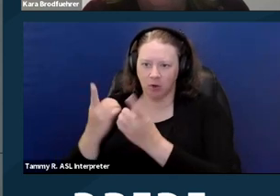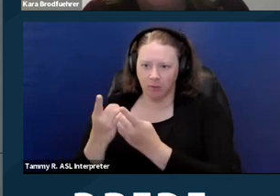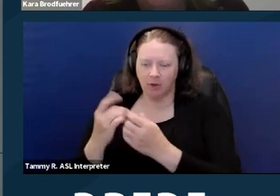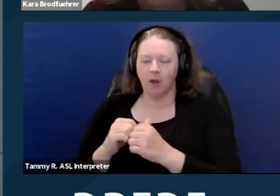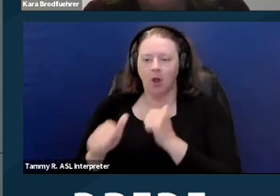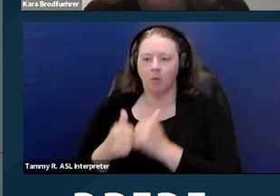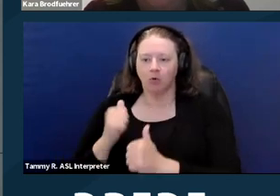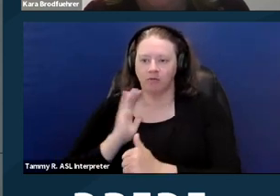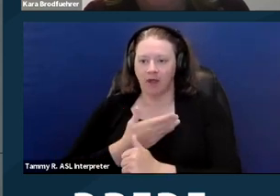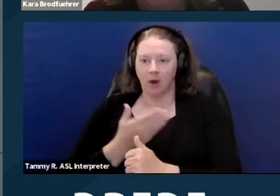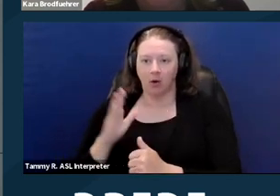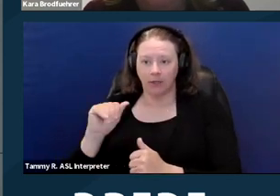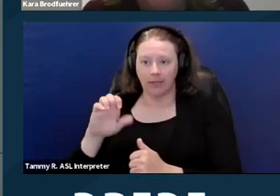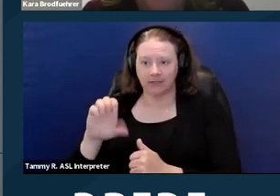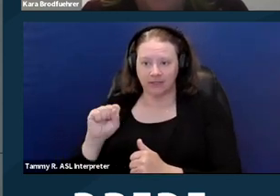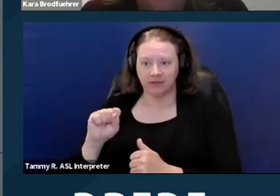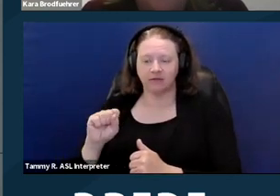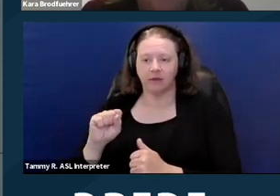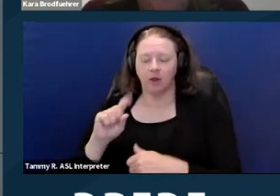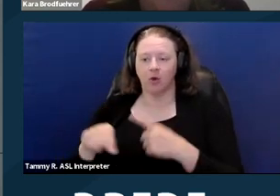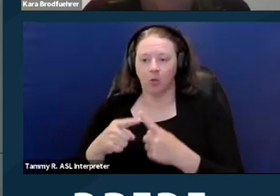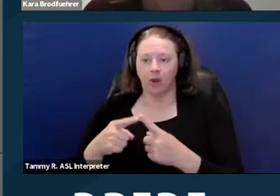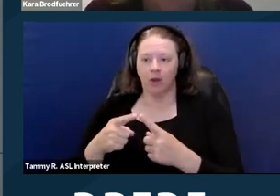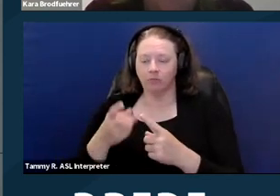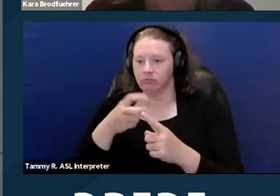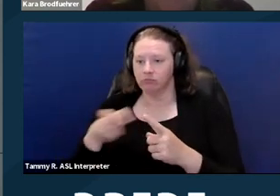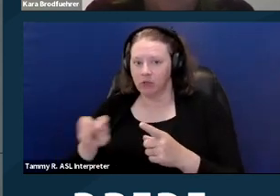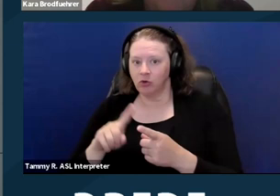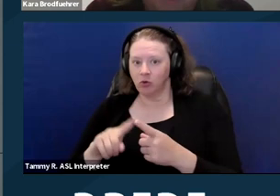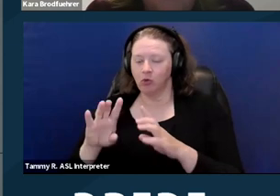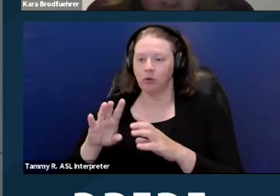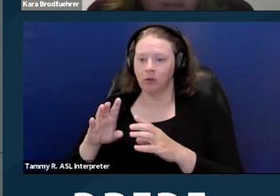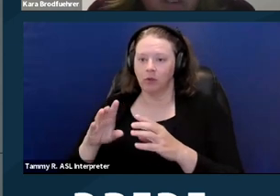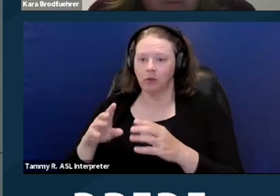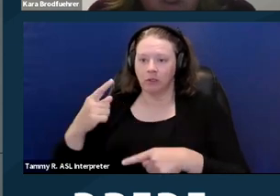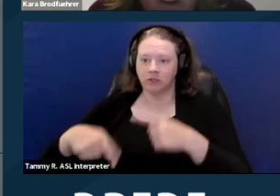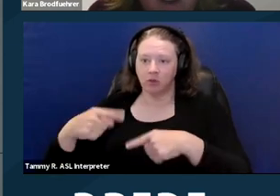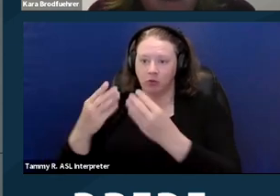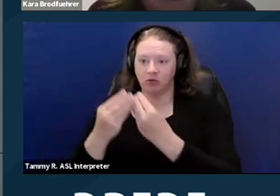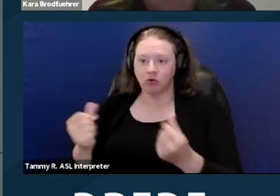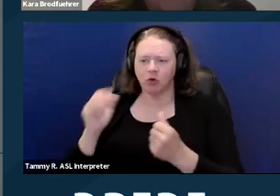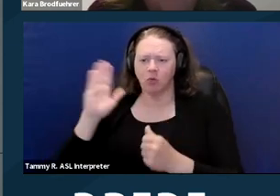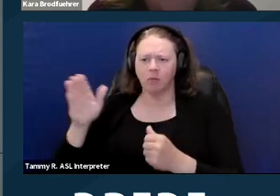Most of our cases, once they get to this point get resolved in one way or another.